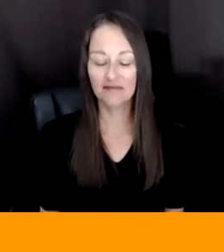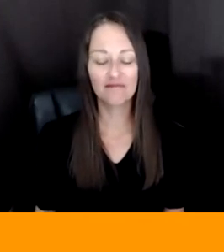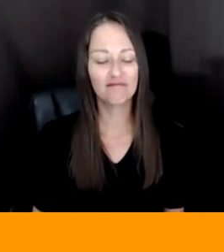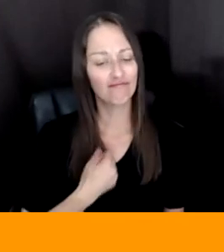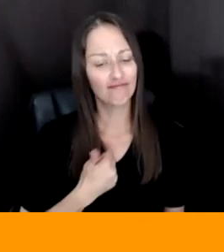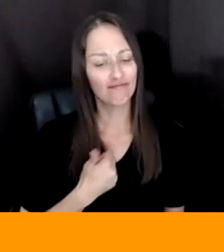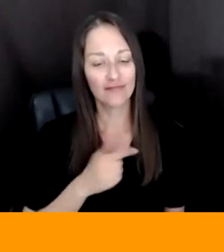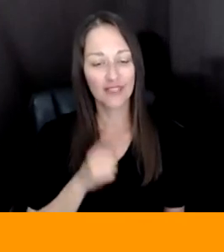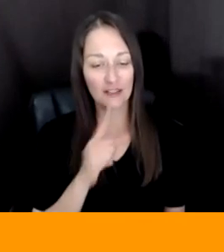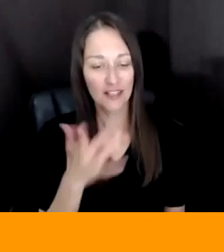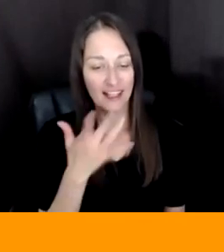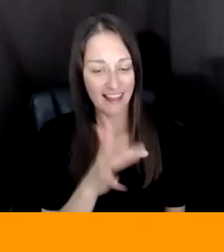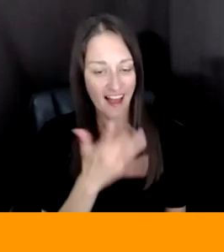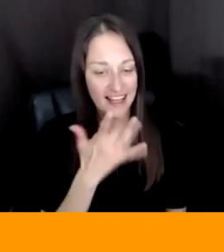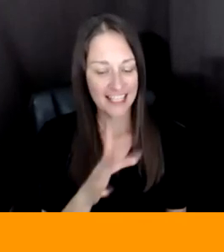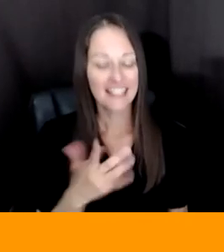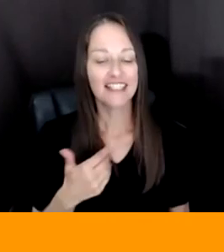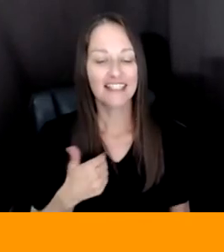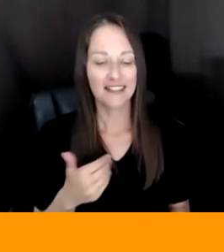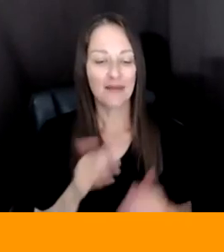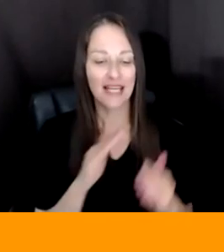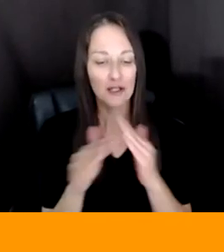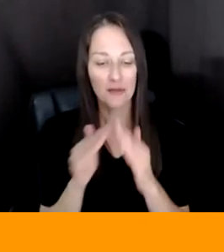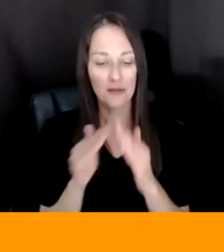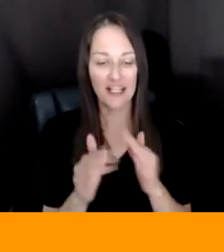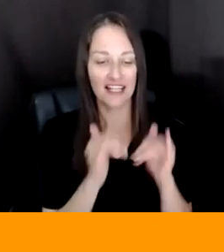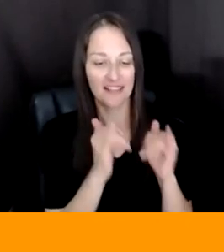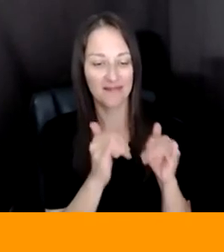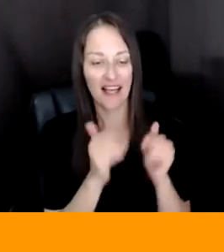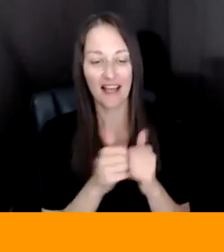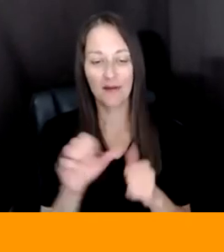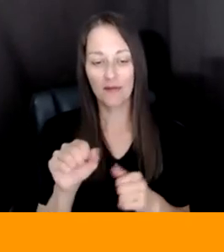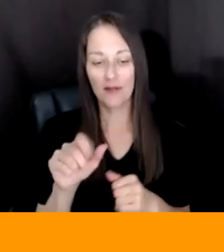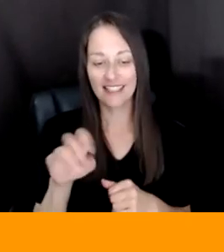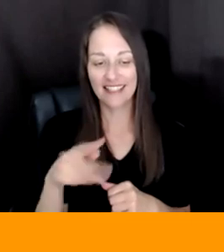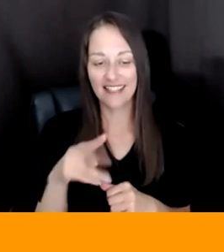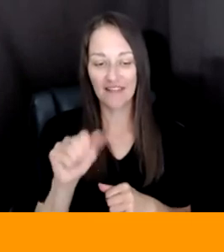WITH STEPHANIE FOR THESE YEARS AND SO I DEFINITELY NEVER FELT ALONE HAVING YOU IN THIS SPACE WITH ME,